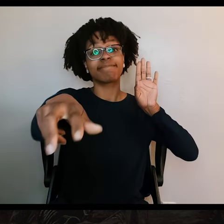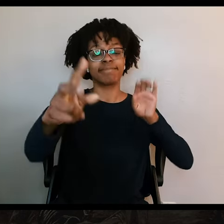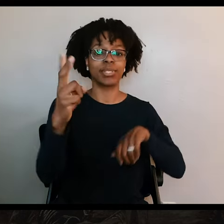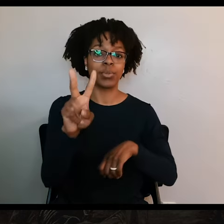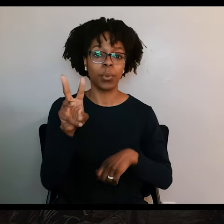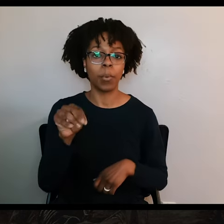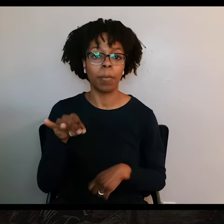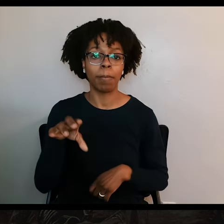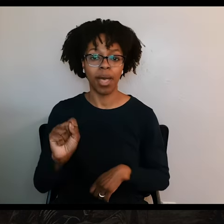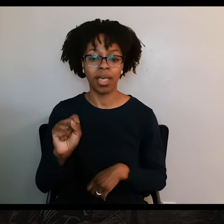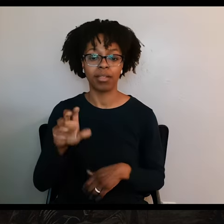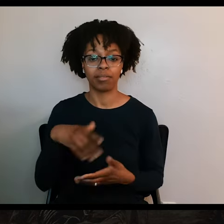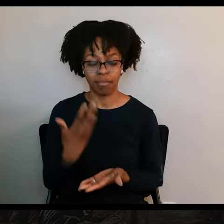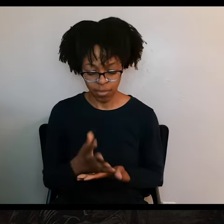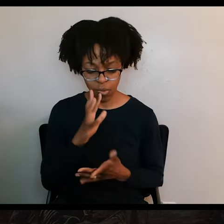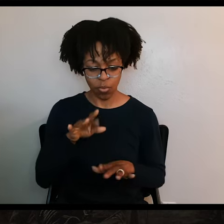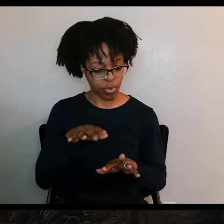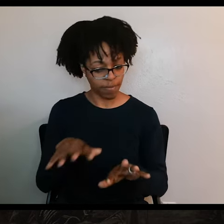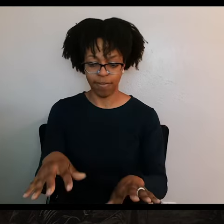they hit the San Antonio River, everything started falling apart.